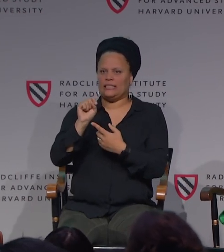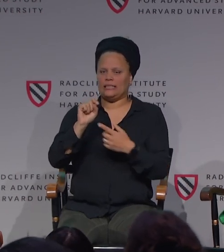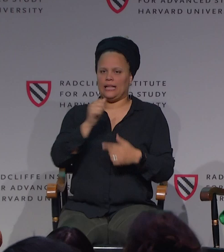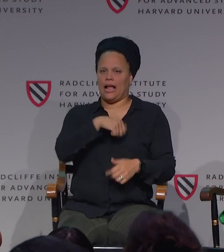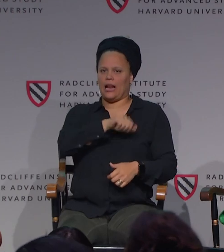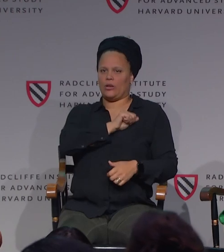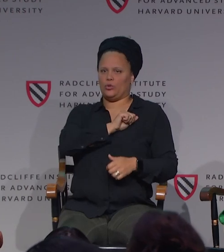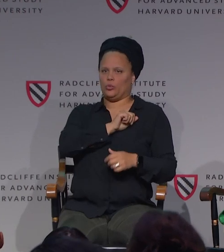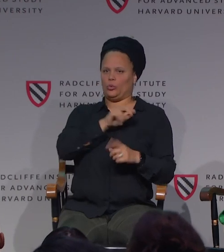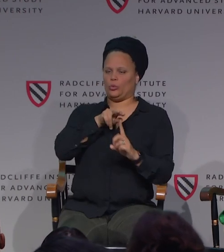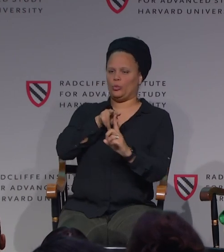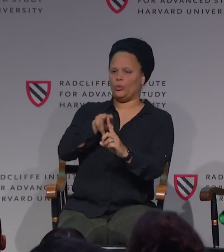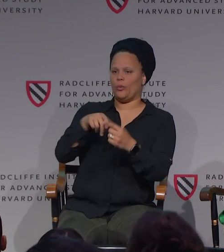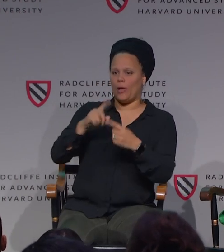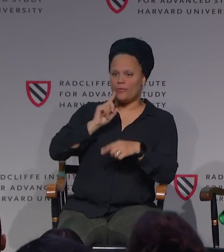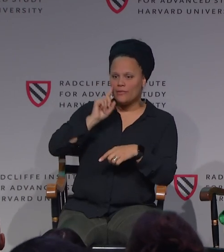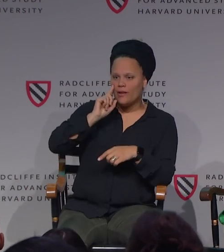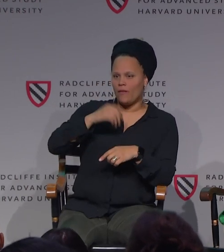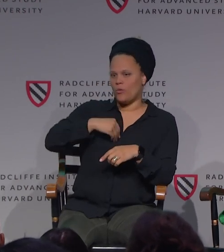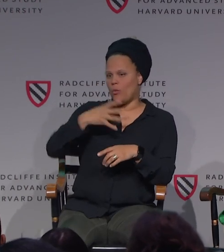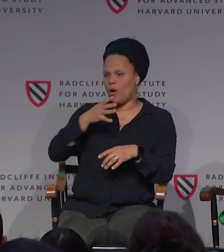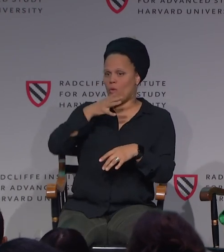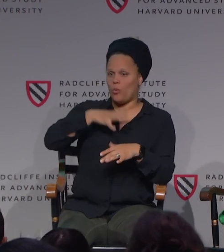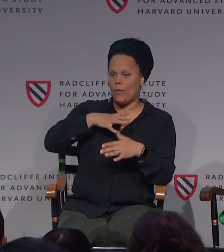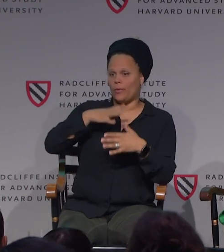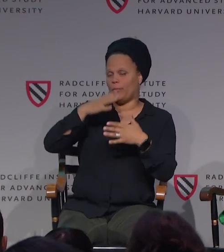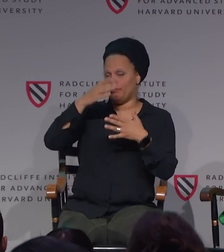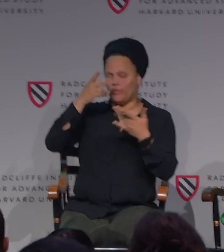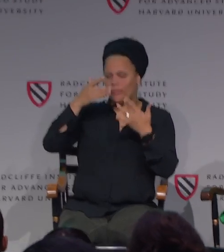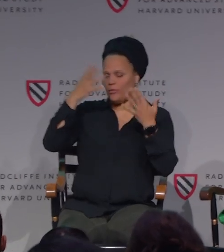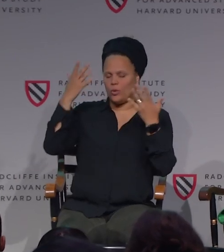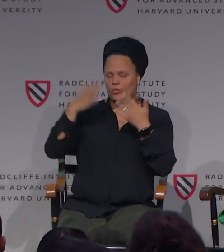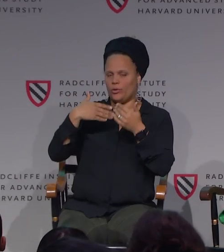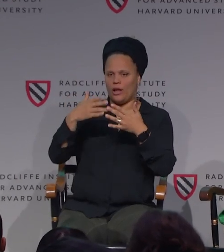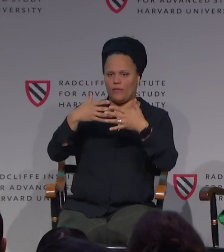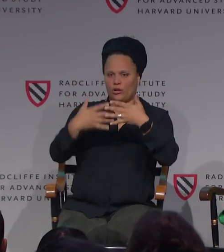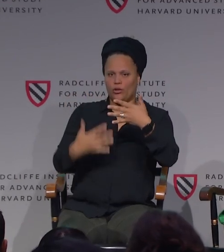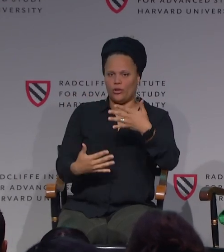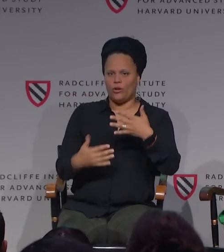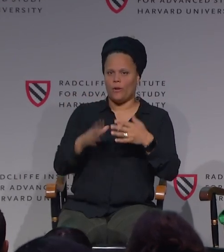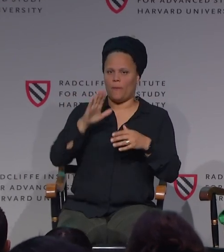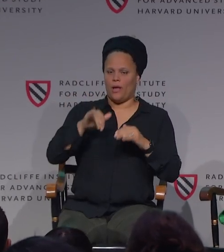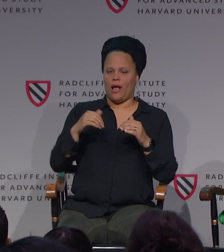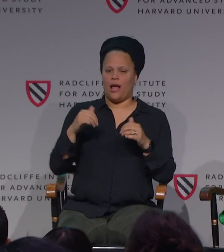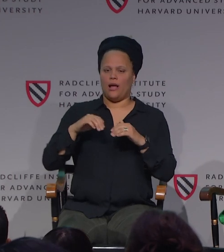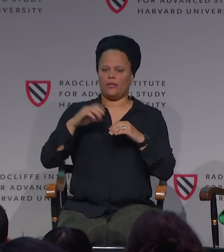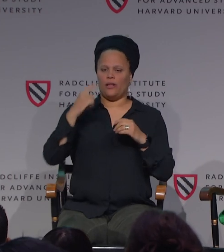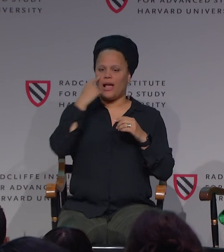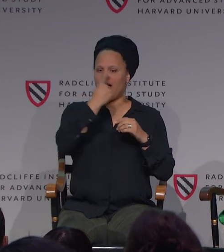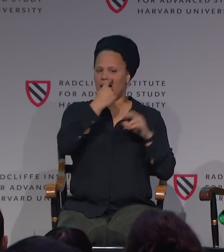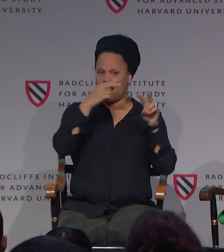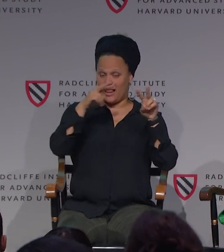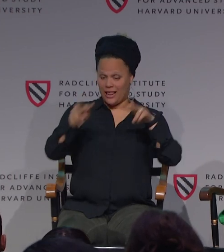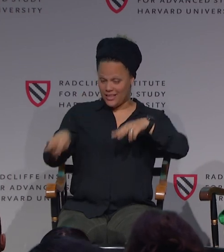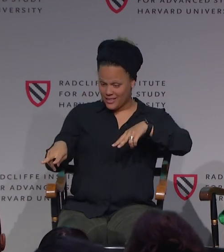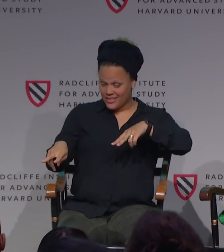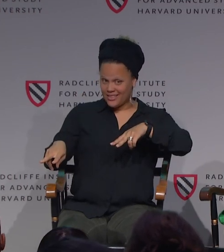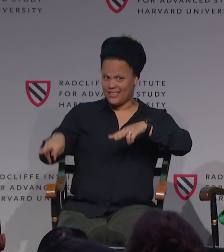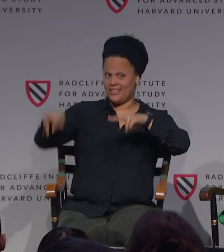Oddist attitude, racist attitude, whatever the case may be within the diverse community. As it is in society, as diverse as it